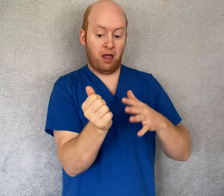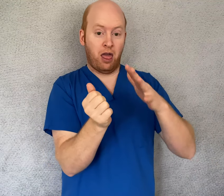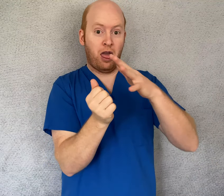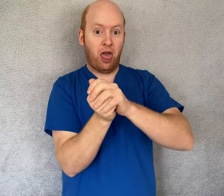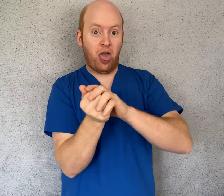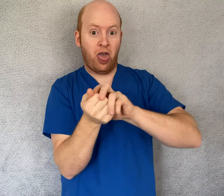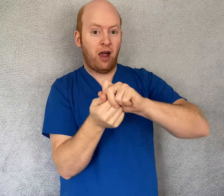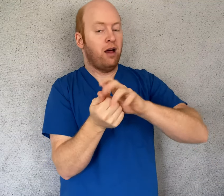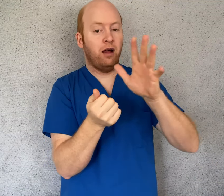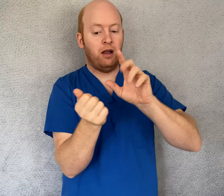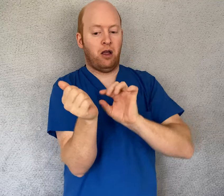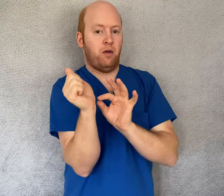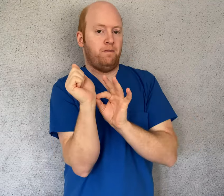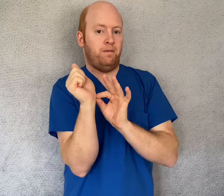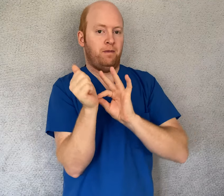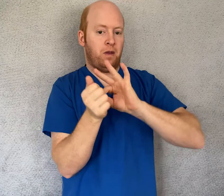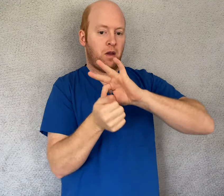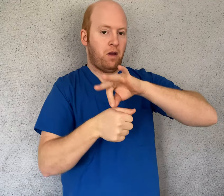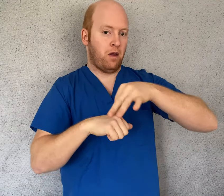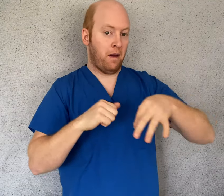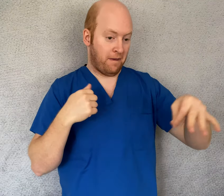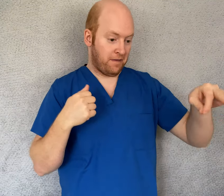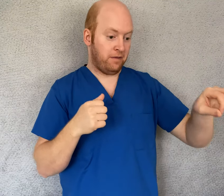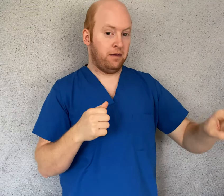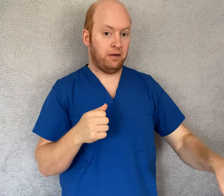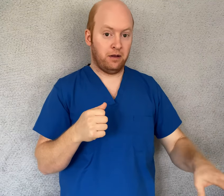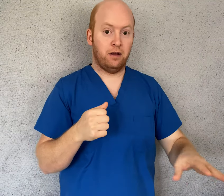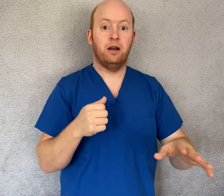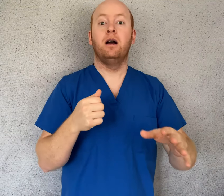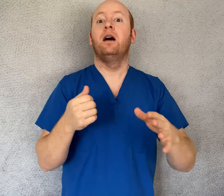of the glove, as demonstrated.